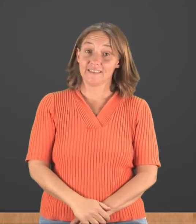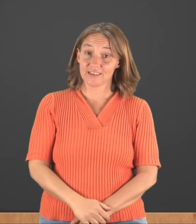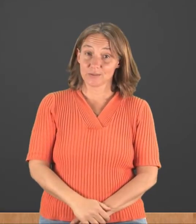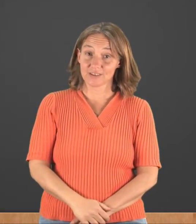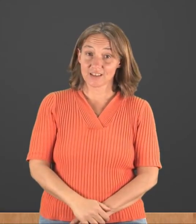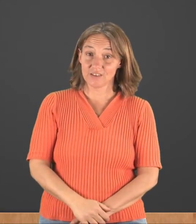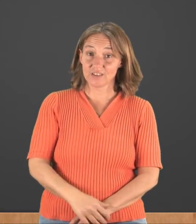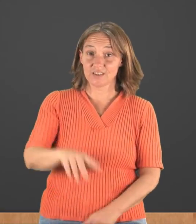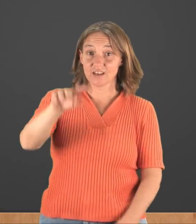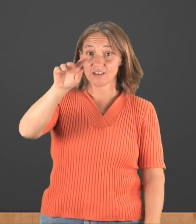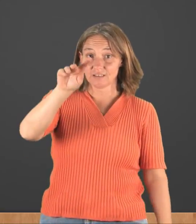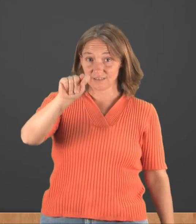This one's kind of a duh.